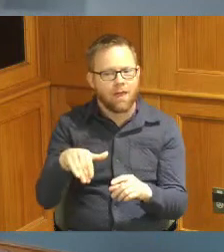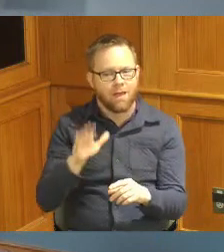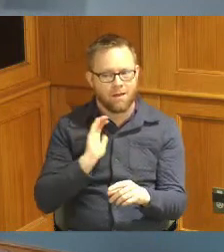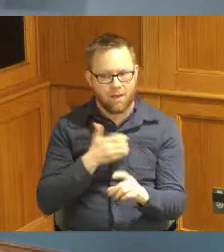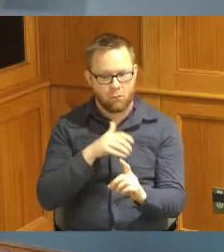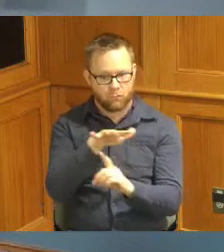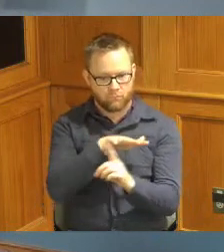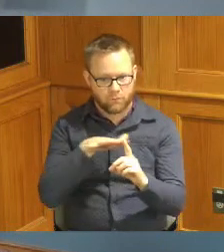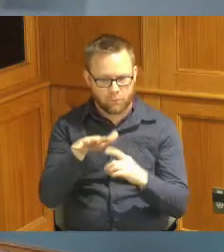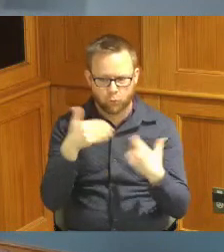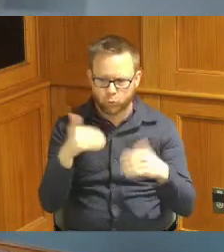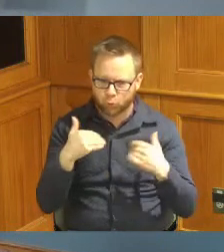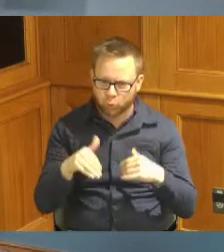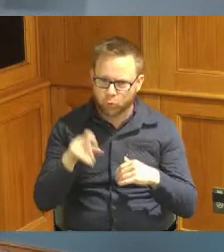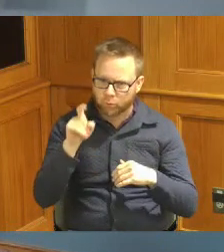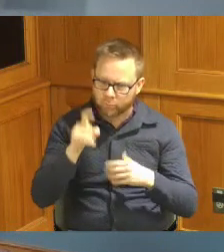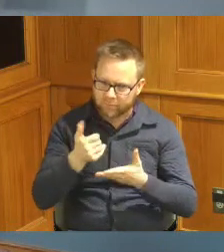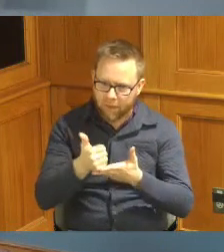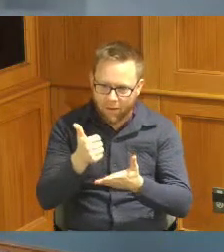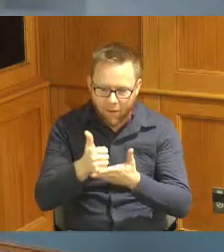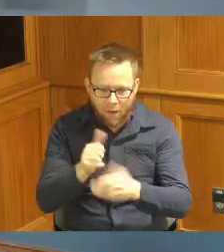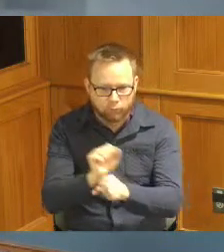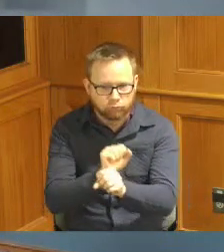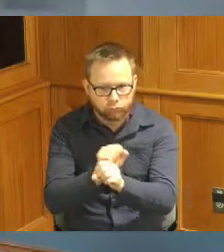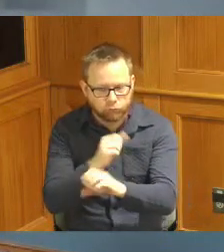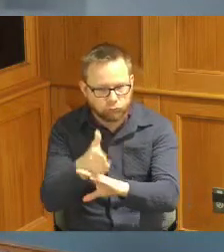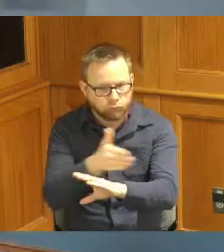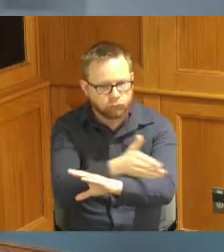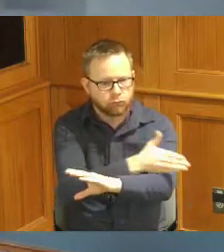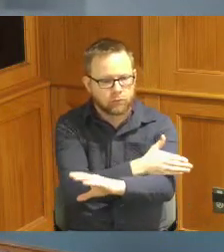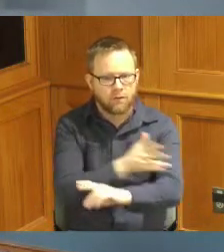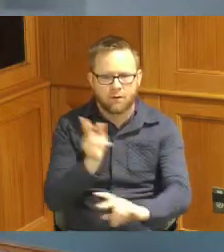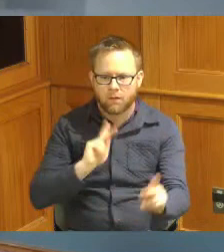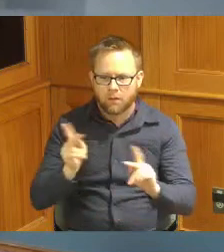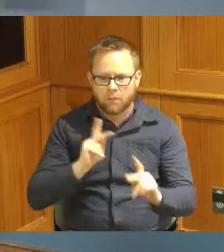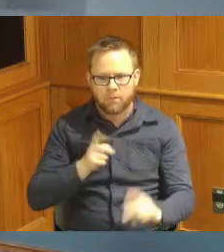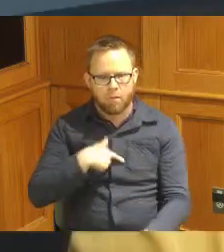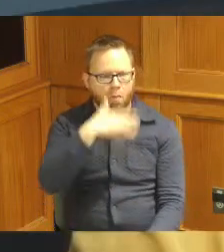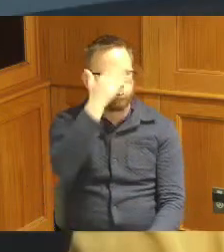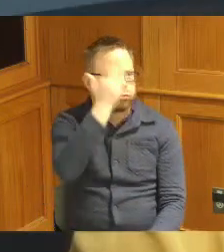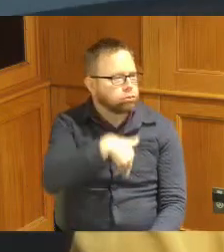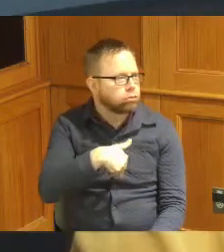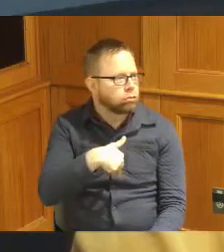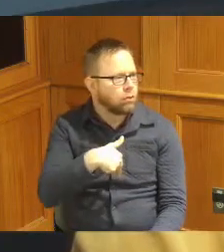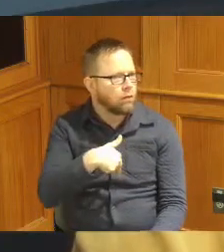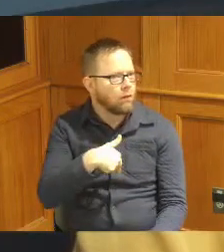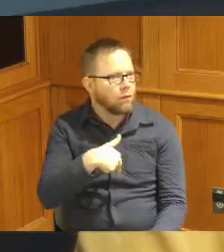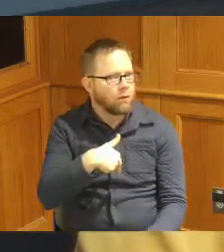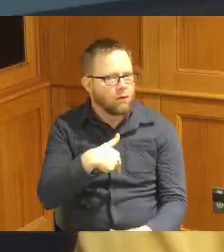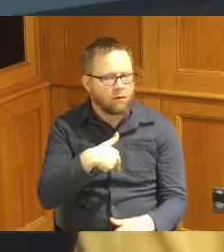needs all the help it can get people don't want to recognize or acknowledge where we're going in that